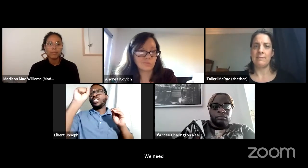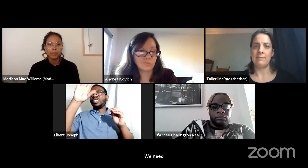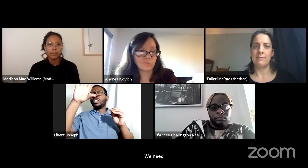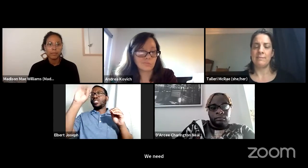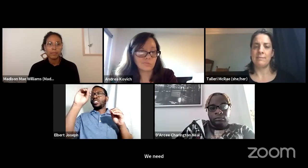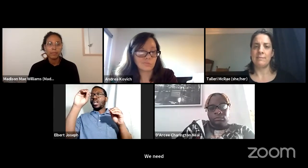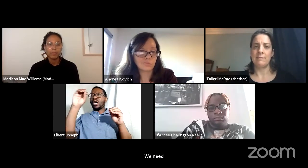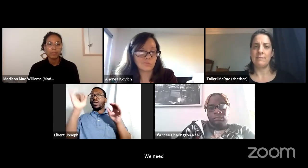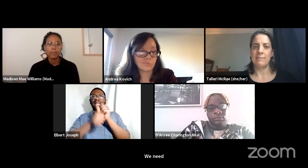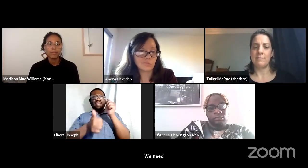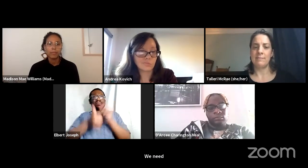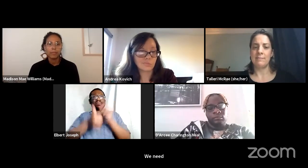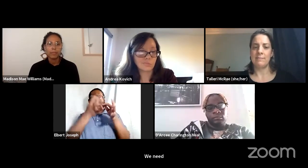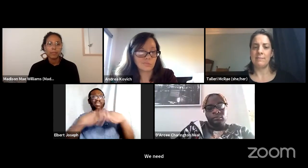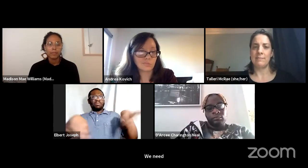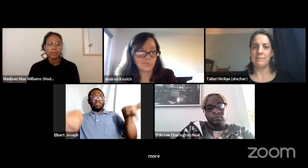I can't emphasize more enough.